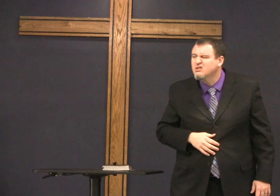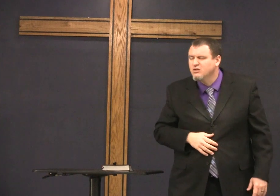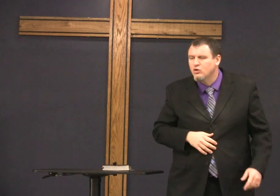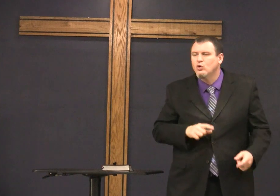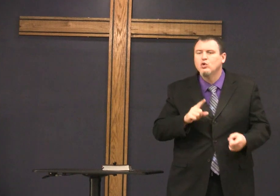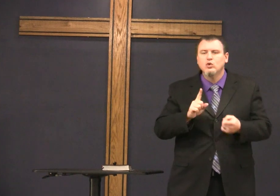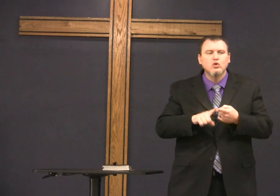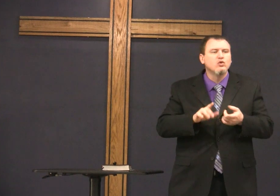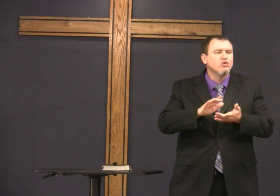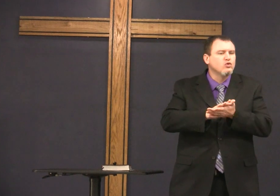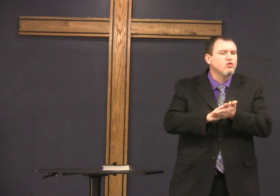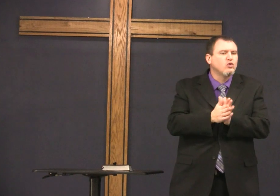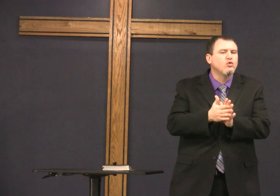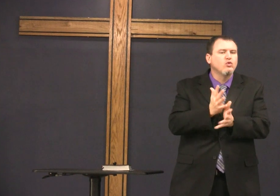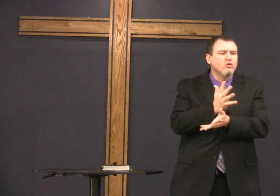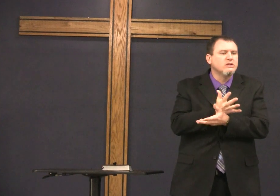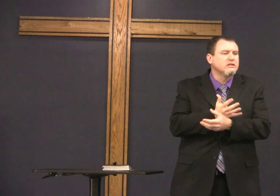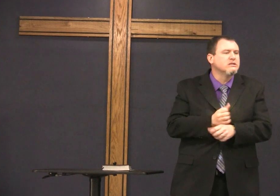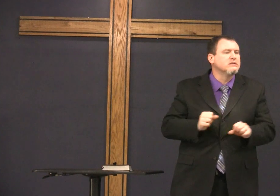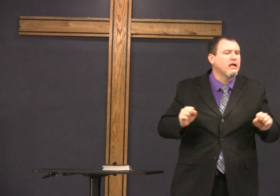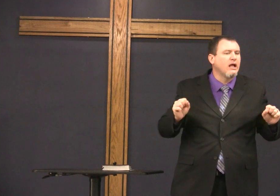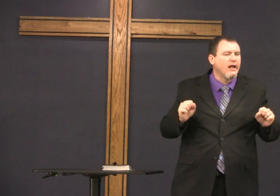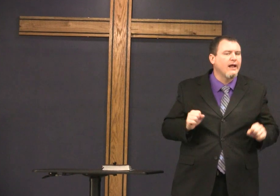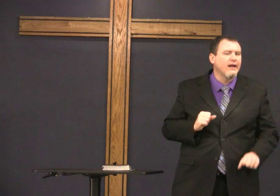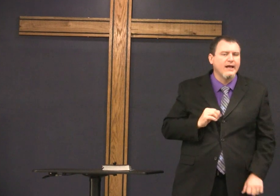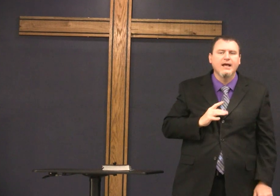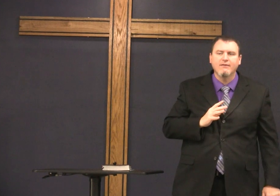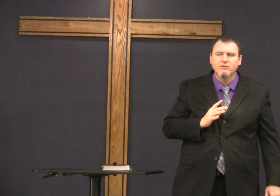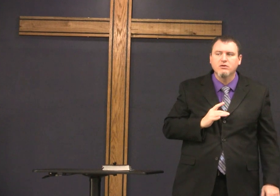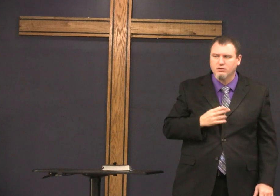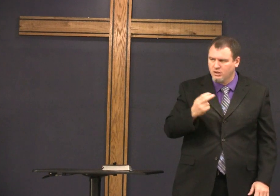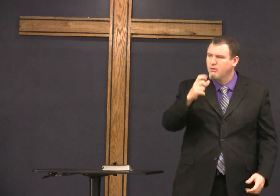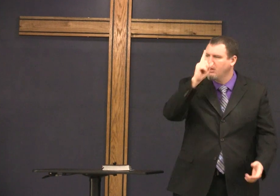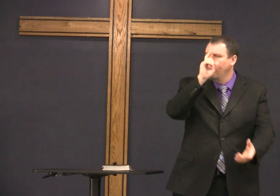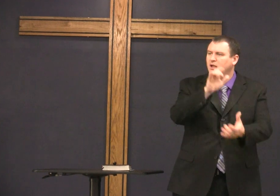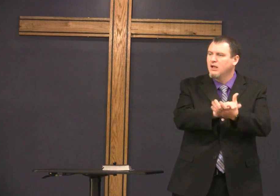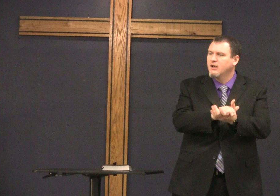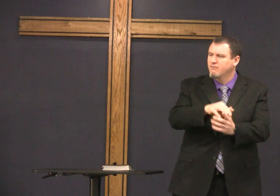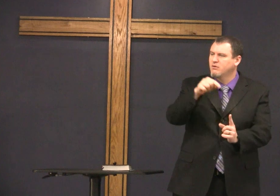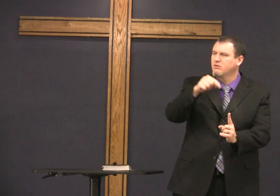Simeon was an old man and became saved